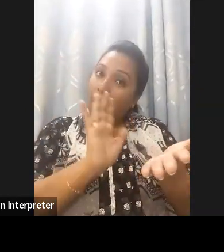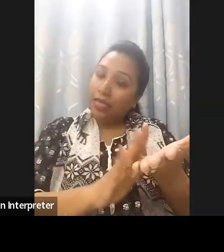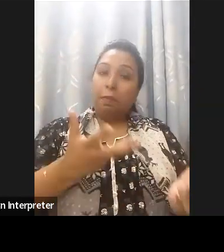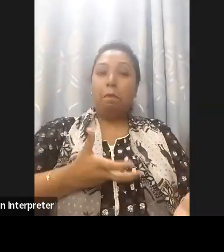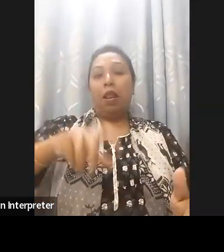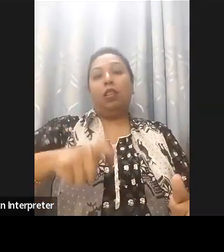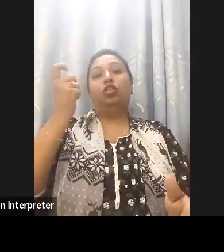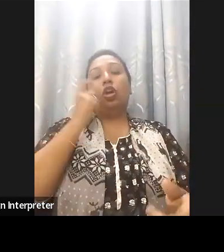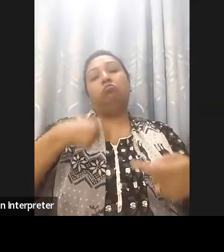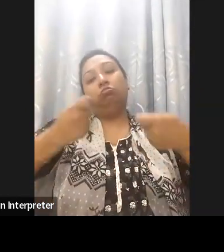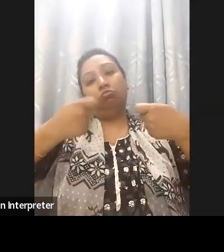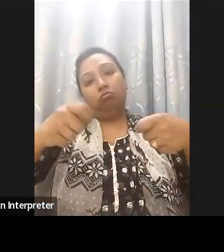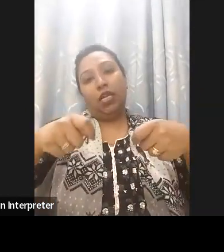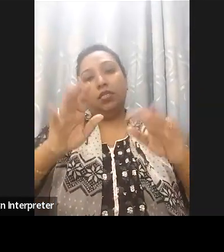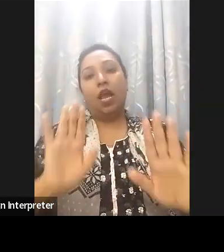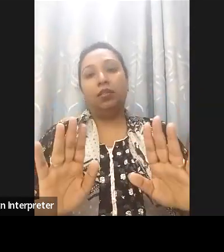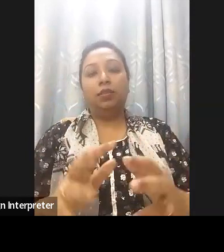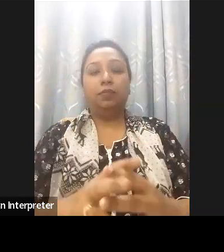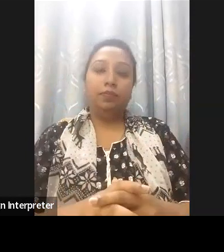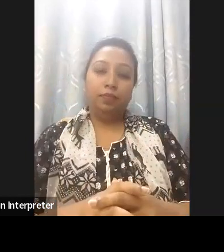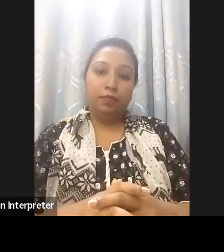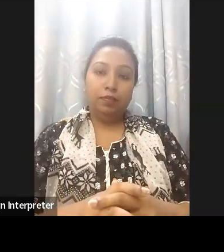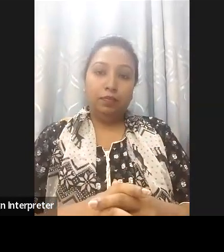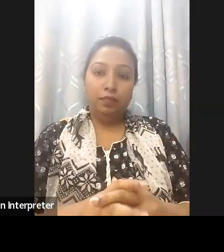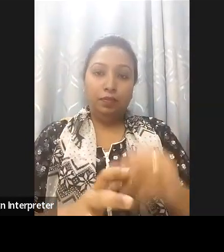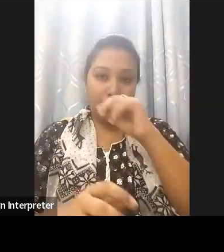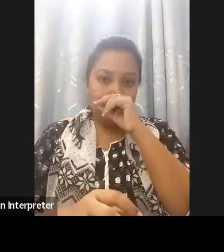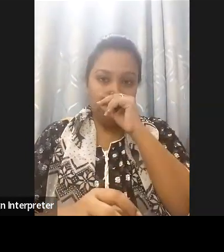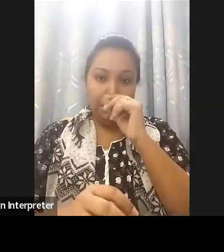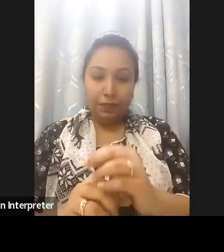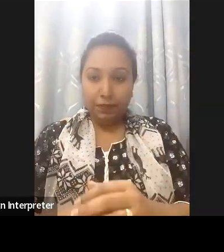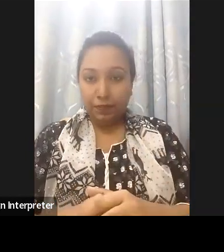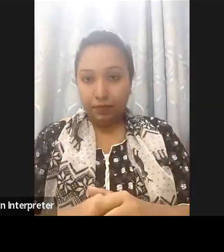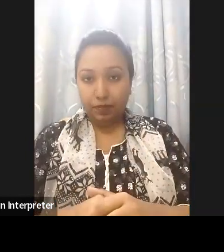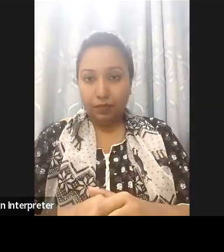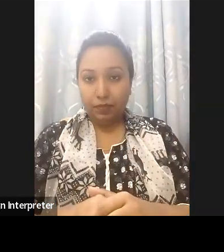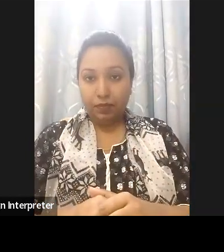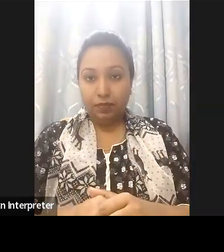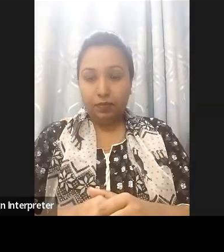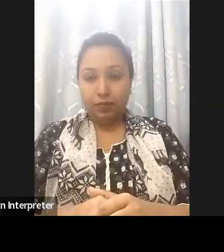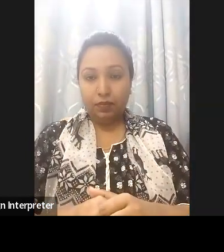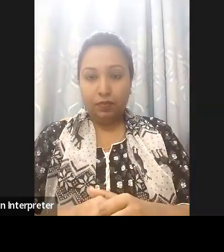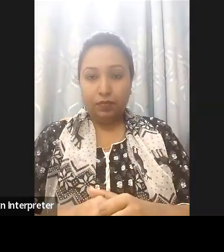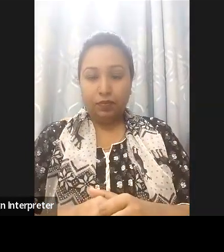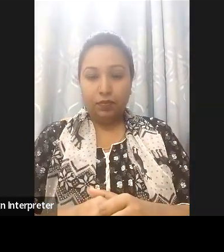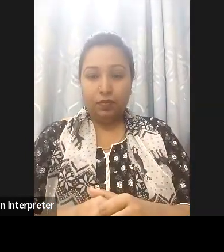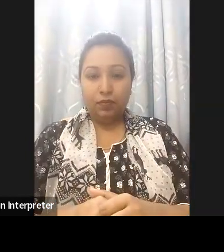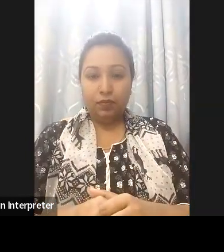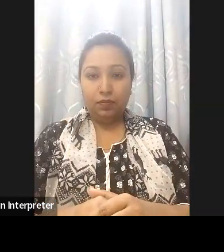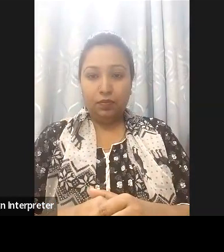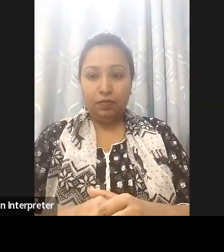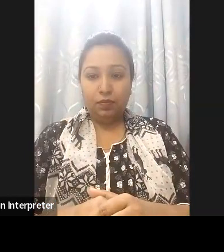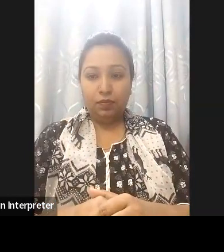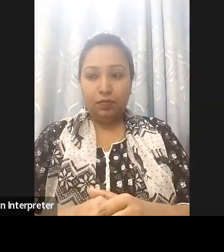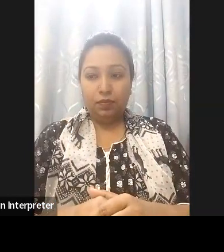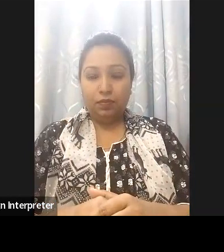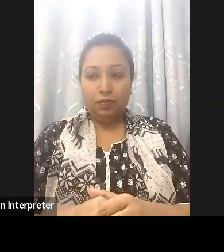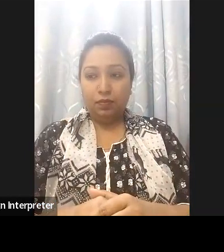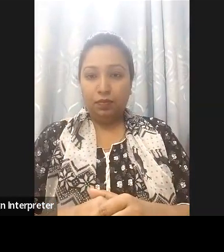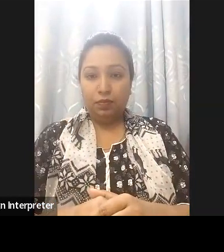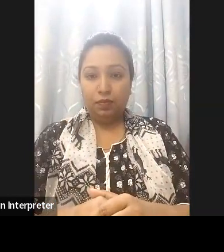do the accession of the Marrakesh Treaty. So that's really and recently we have revised